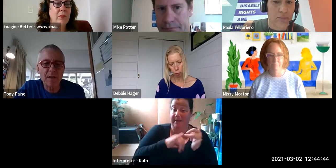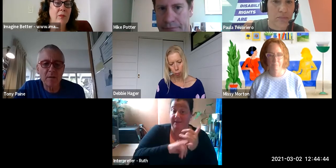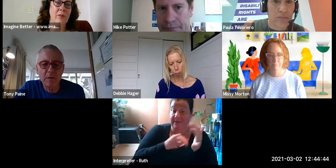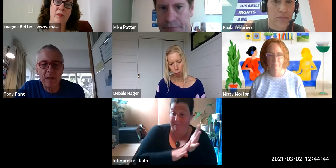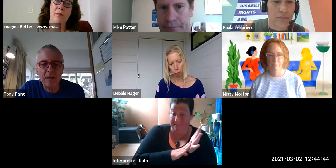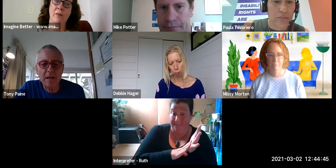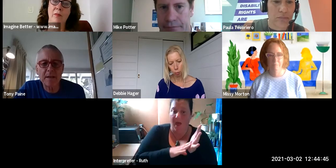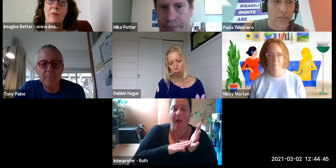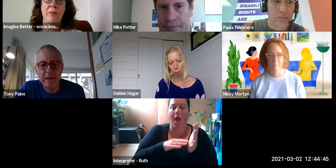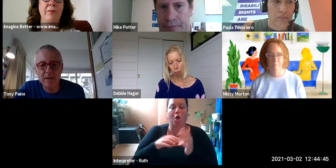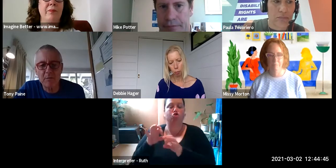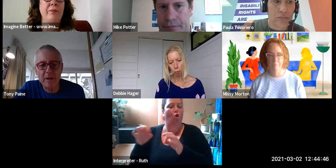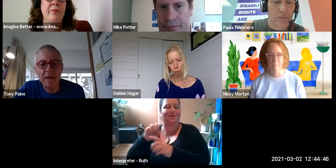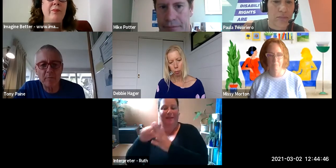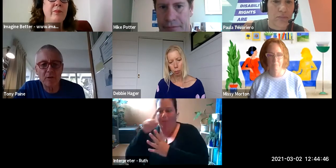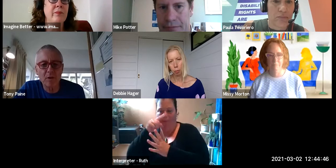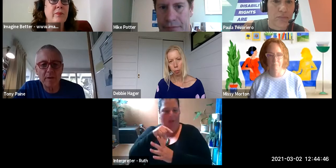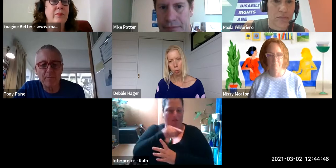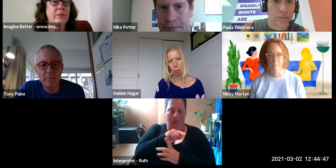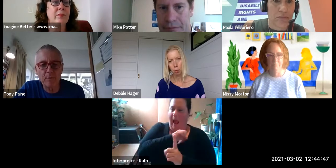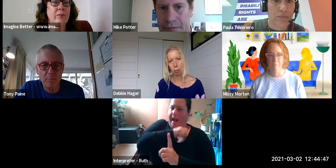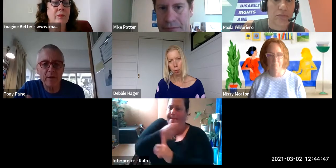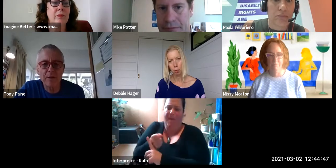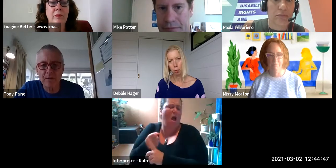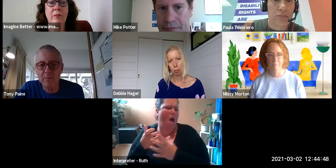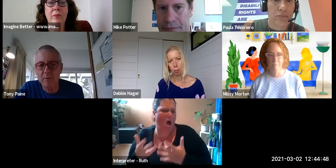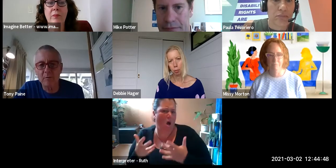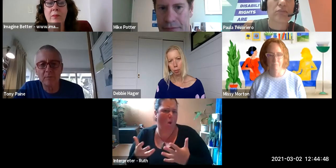And I'd have to say that for our second panel we are going to be talking to people, the